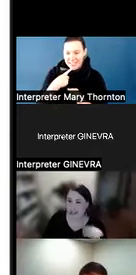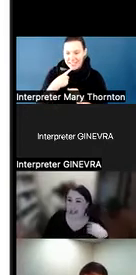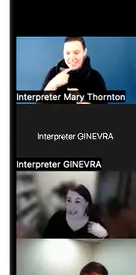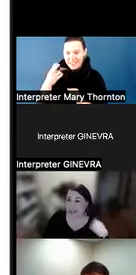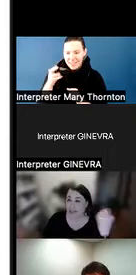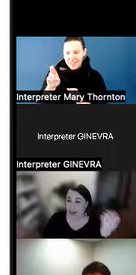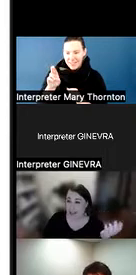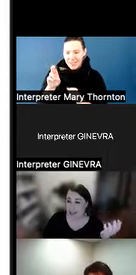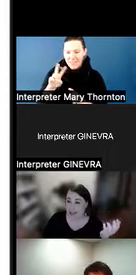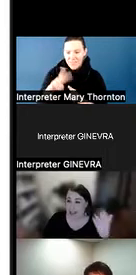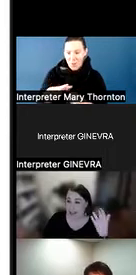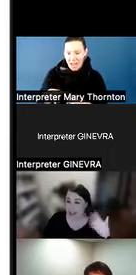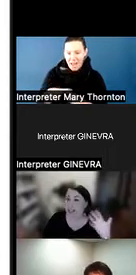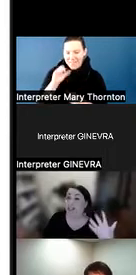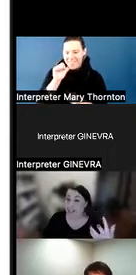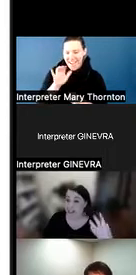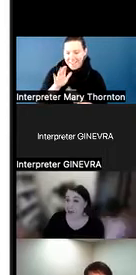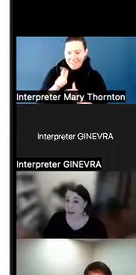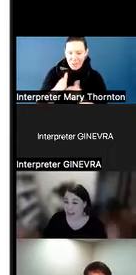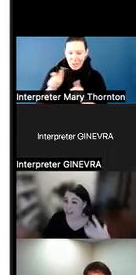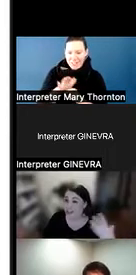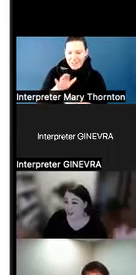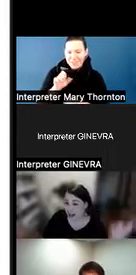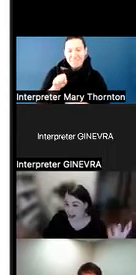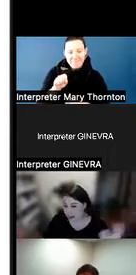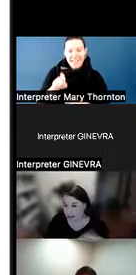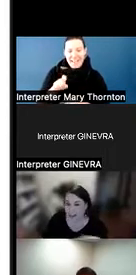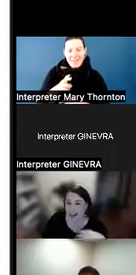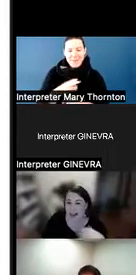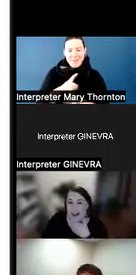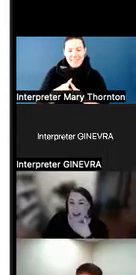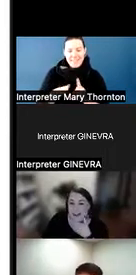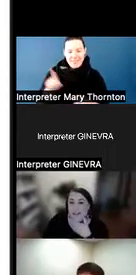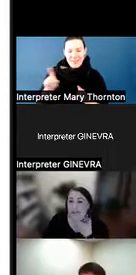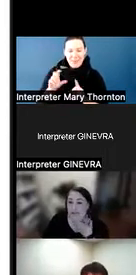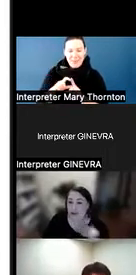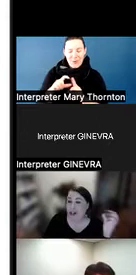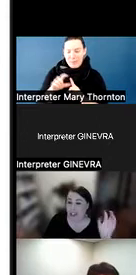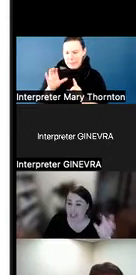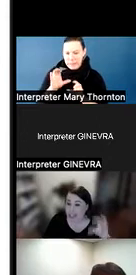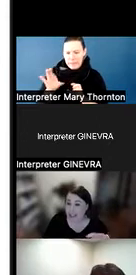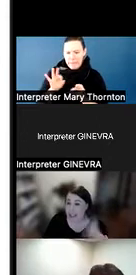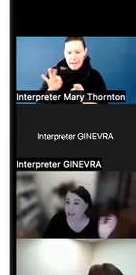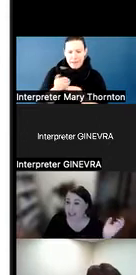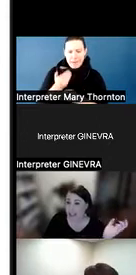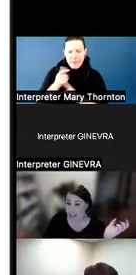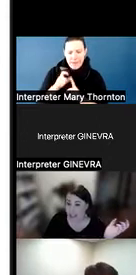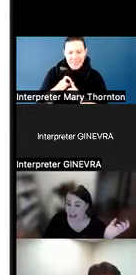Yeah, so we were having to use different words to describe-- maybe we were less specific.